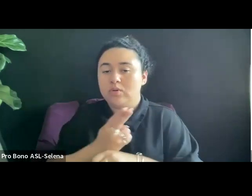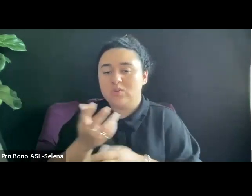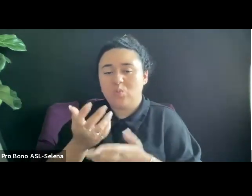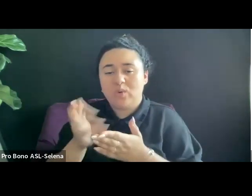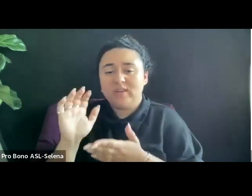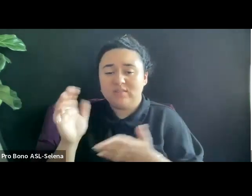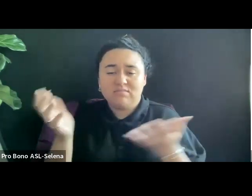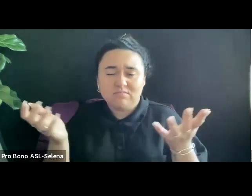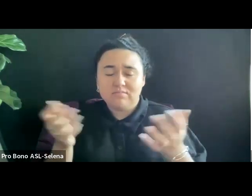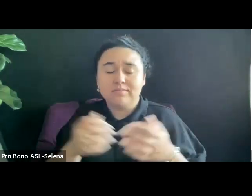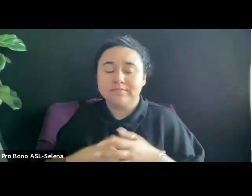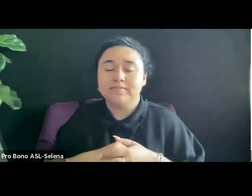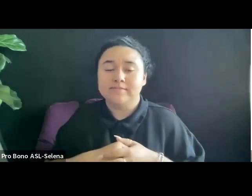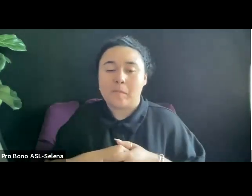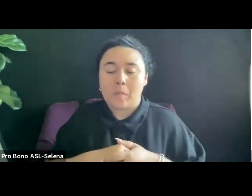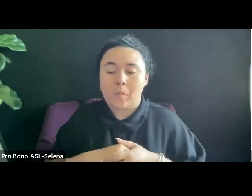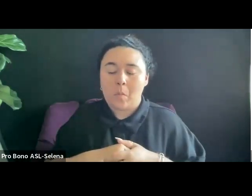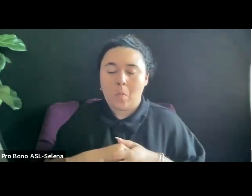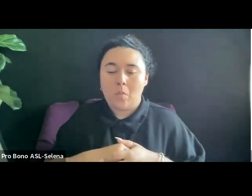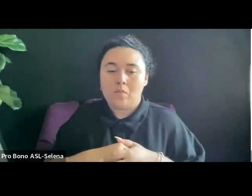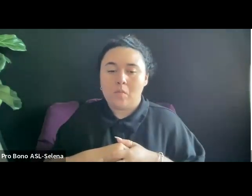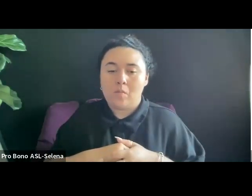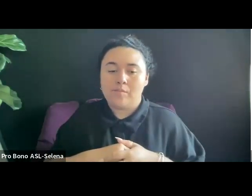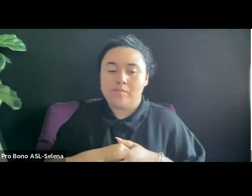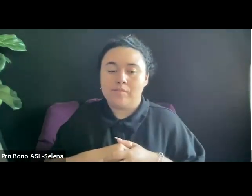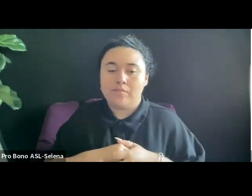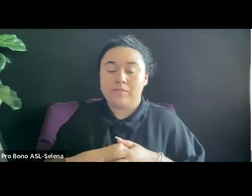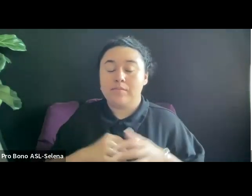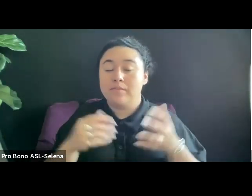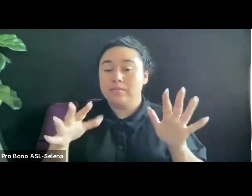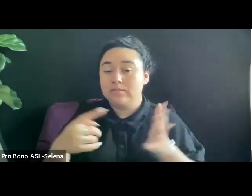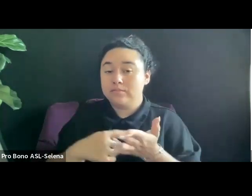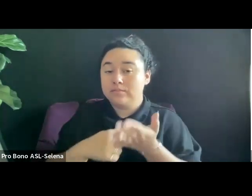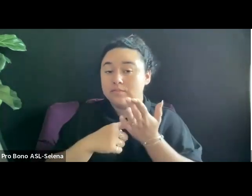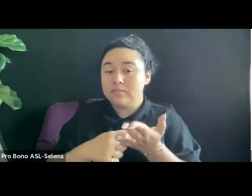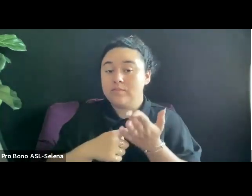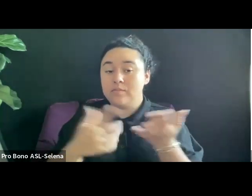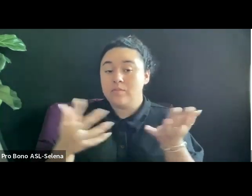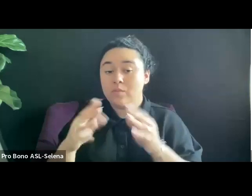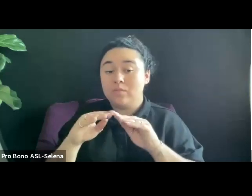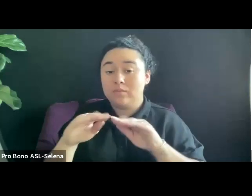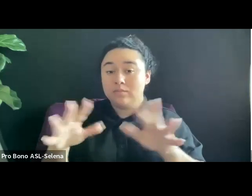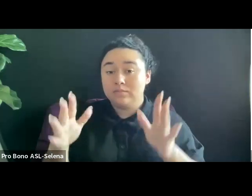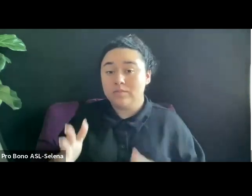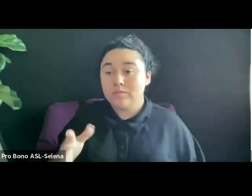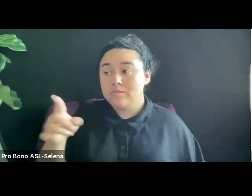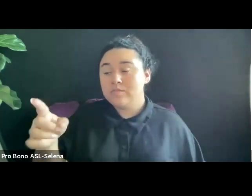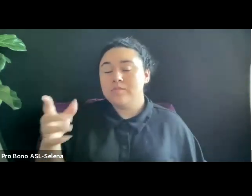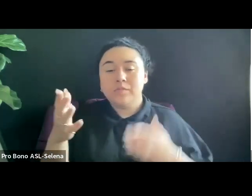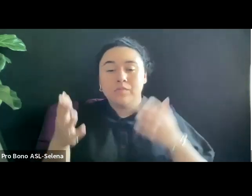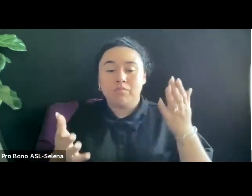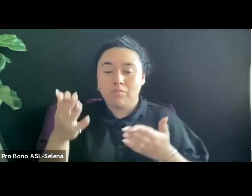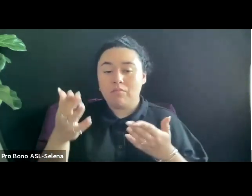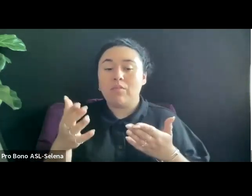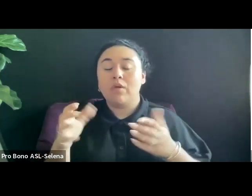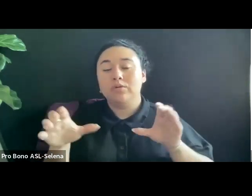HAVING DISCUSSED SORT OF WHAT DISTRIBUTORS MIGHT DO WITH YOU, I'M GOING TO DISCUSS WHERE YOU FIND